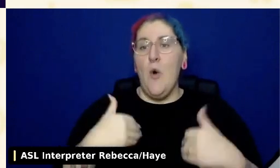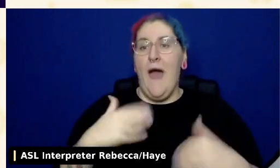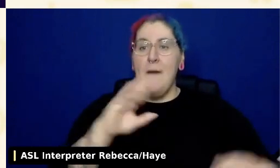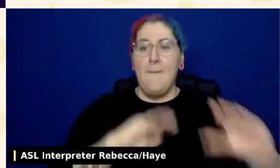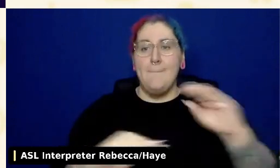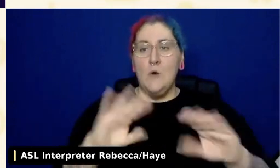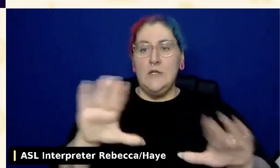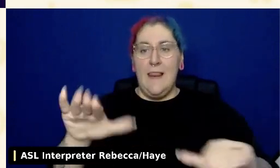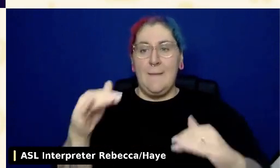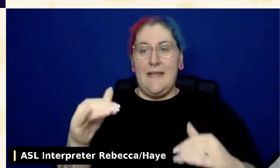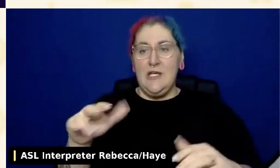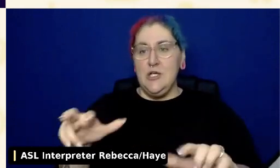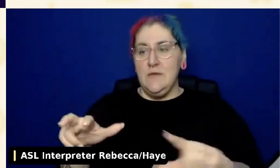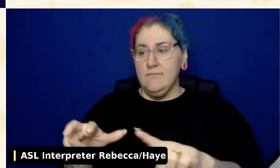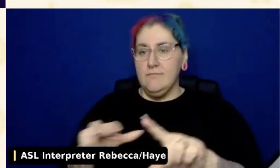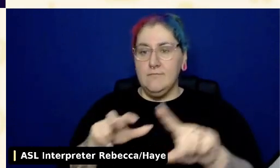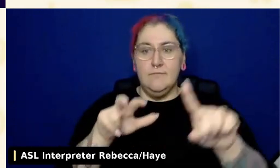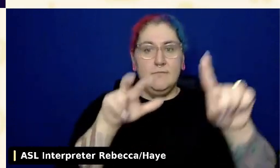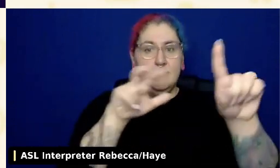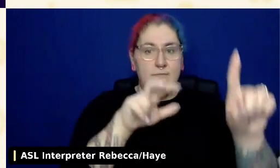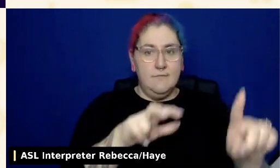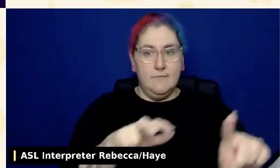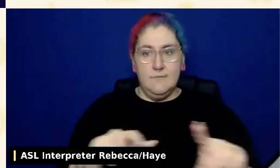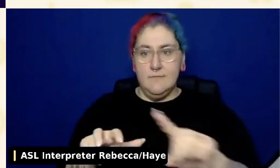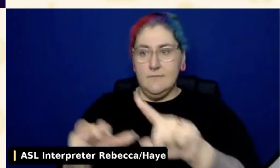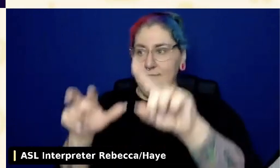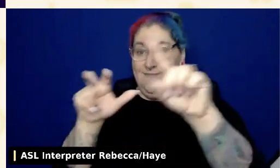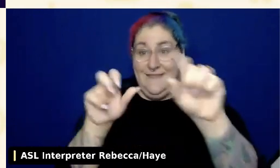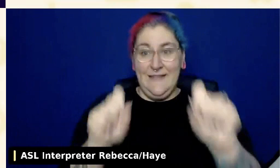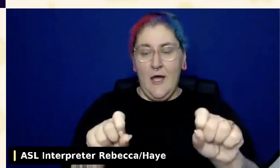about their use of a computer. We could go looking for data on what percentage